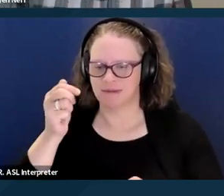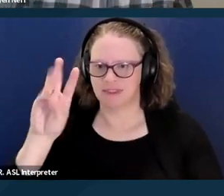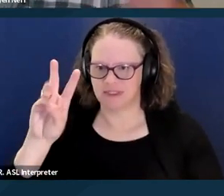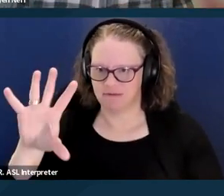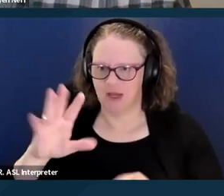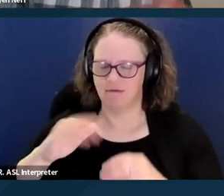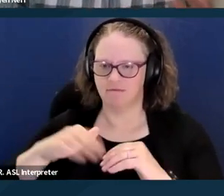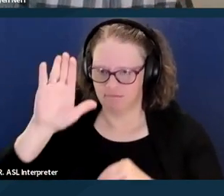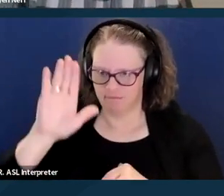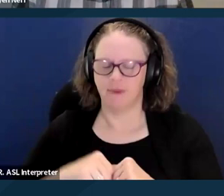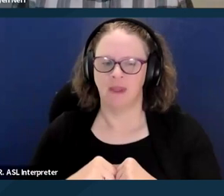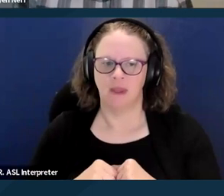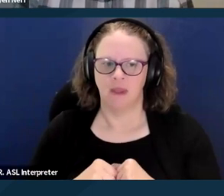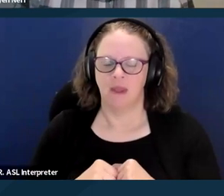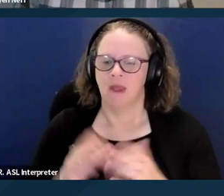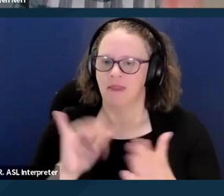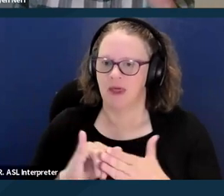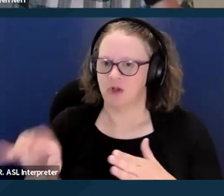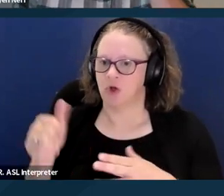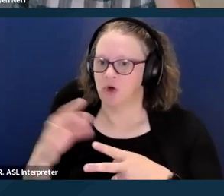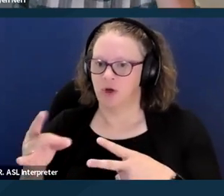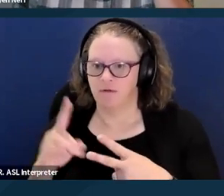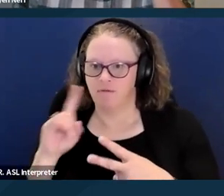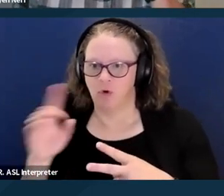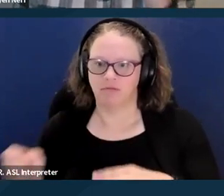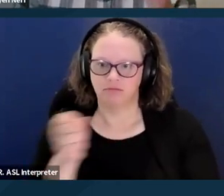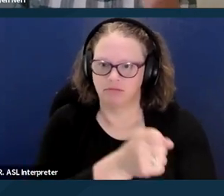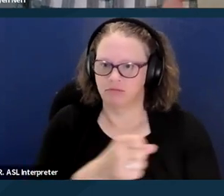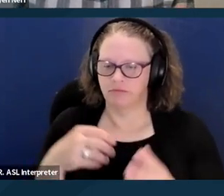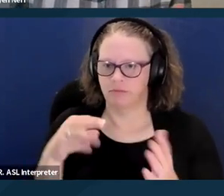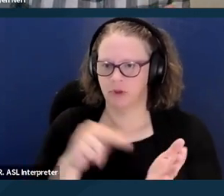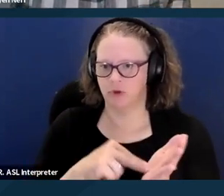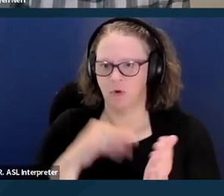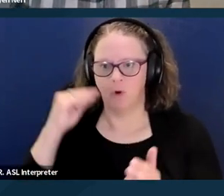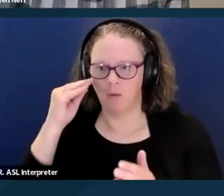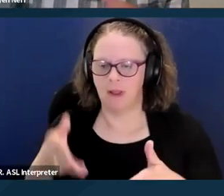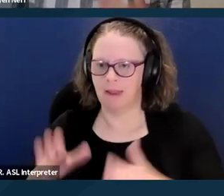Again, this is an alternative to a nursing care facility, and is enabling people to live in the community,